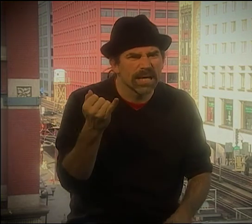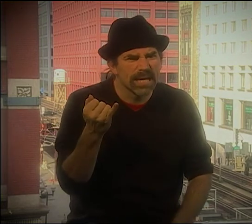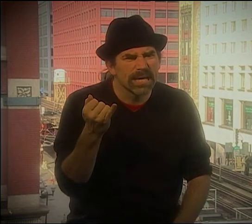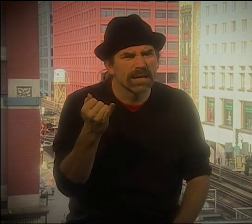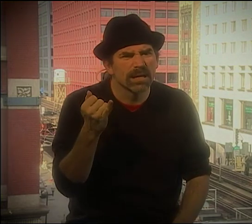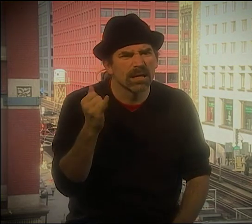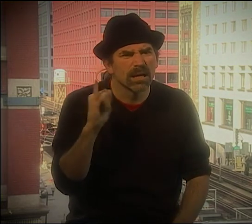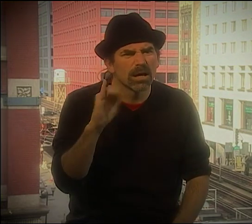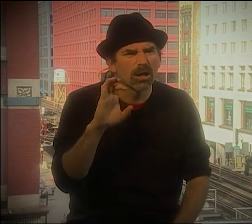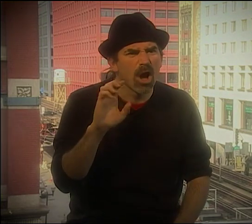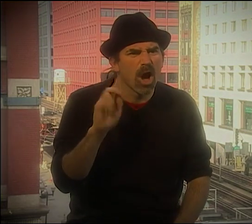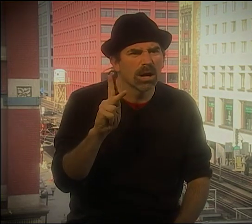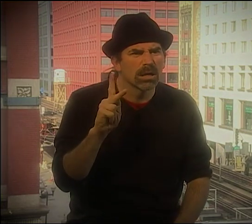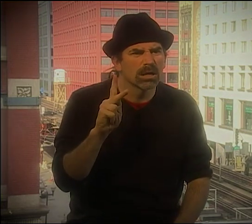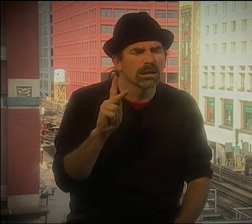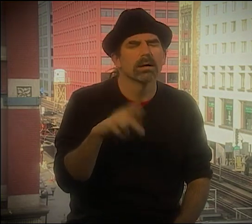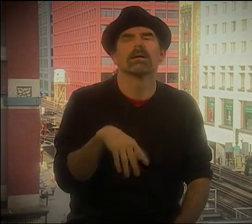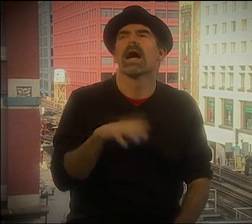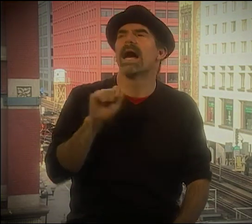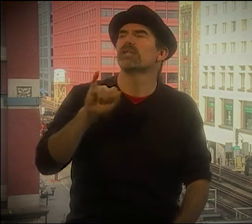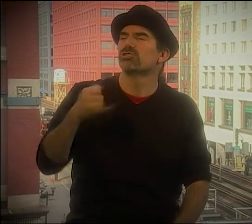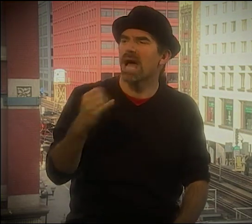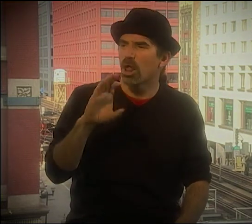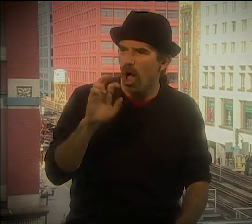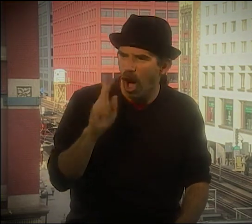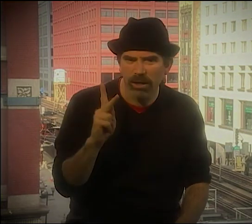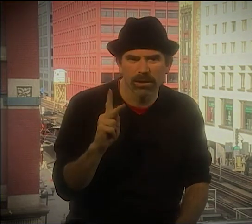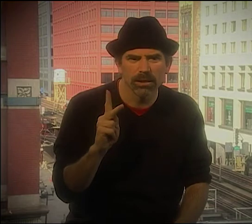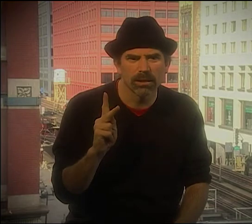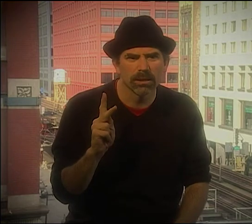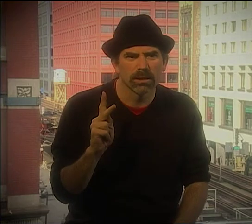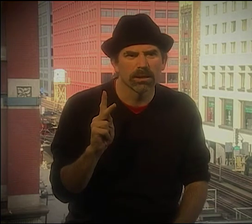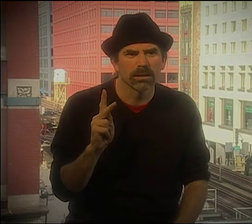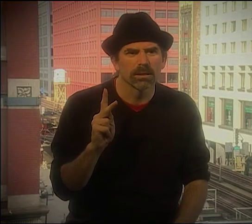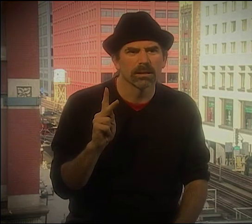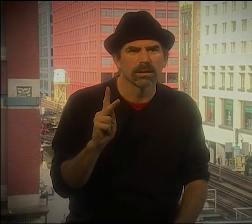WITH THIS BIG MOVIE SCREEN. I FORGET THE GUY'S NAME... BIG GUY...